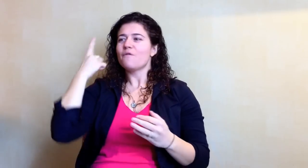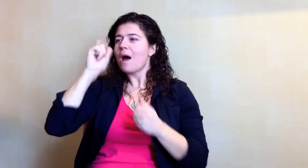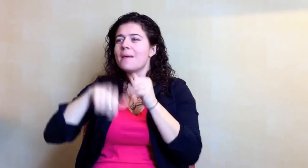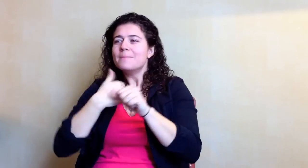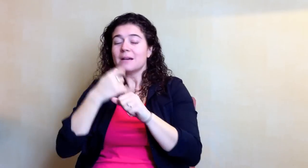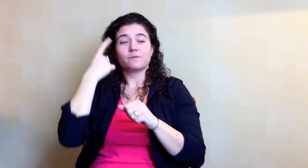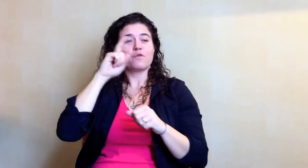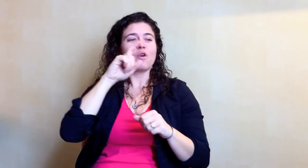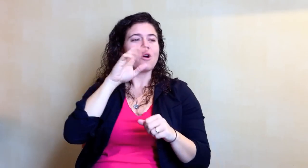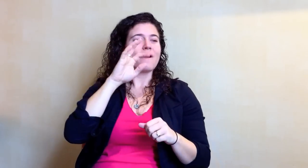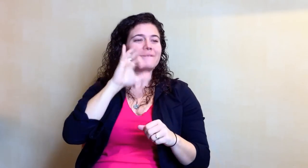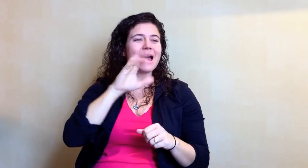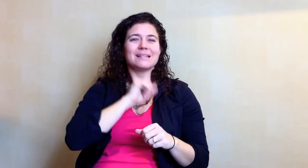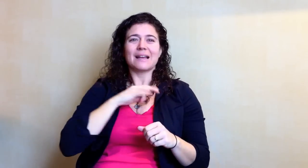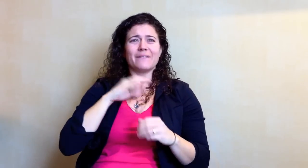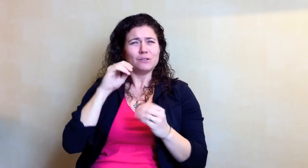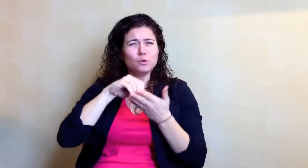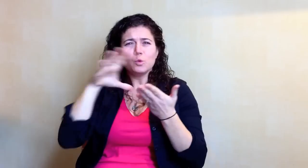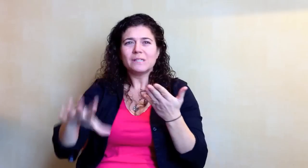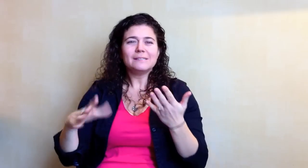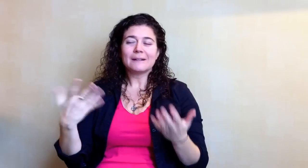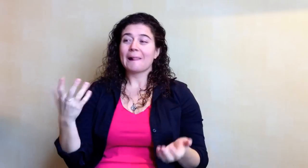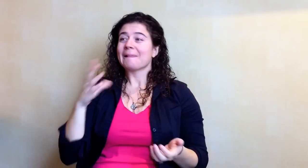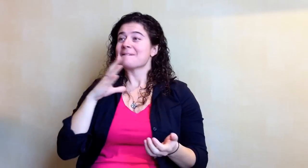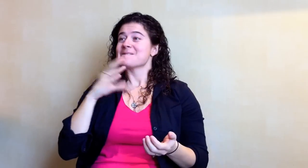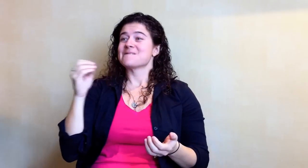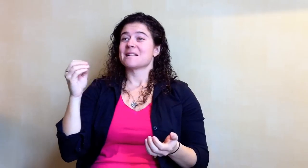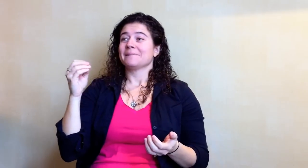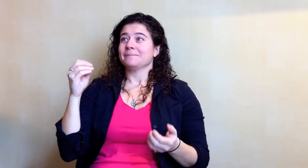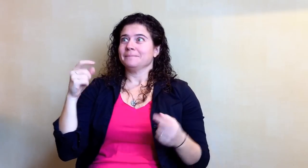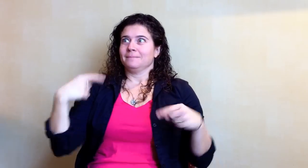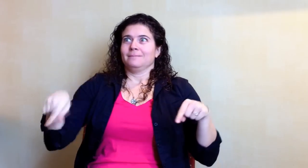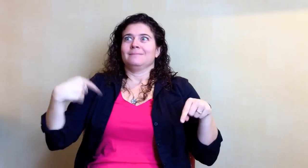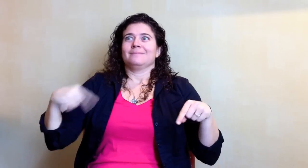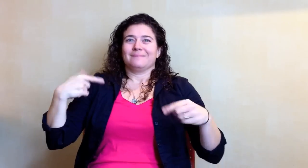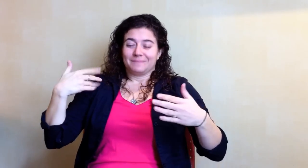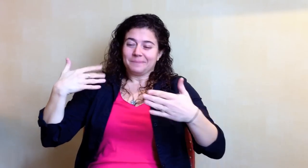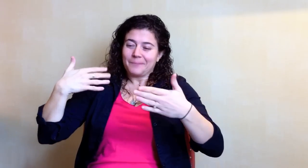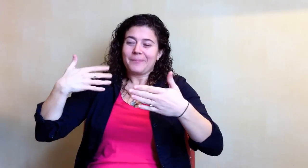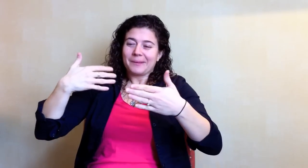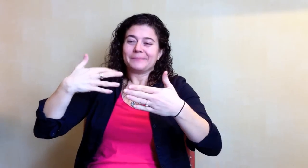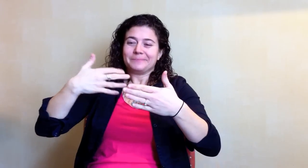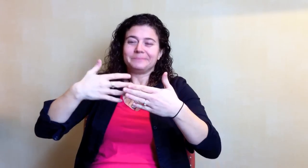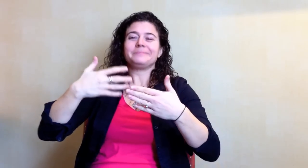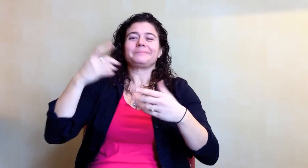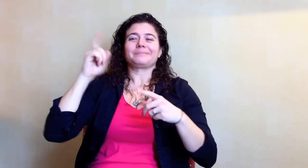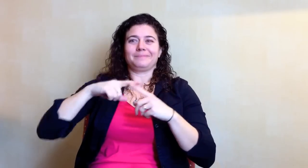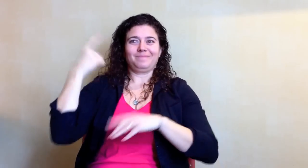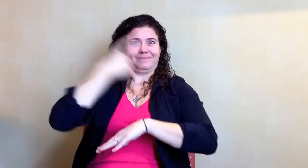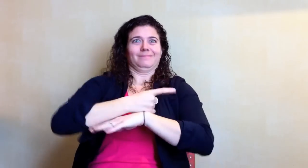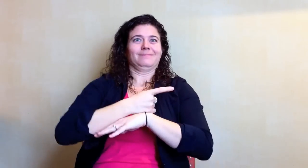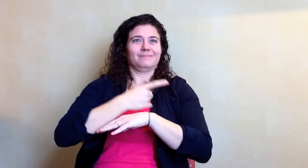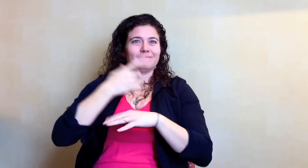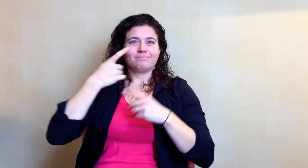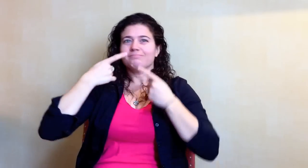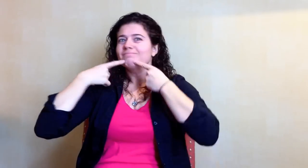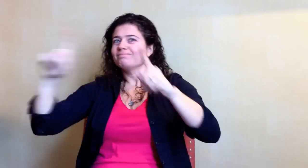alumni, faculty, staff, and students. I was trembling with nervousness as we drew closer to the day they announced.